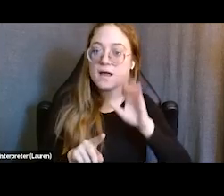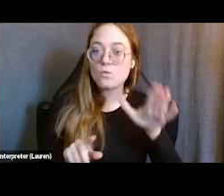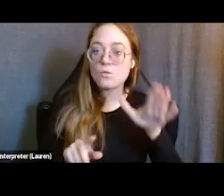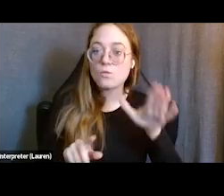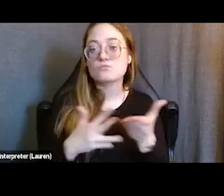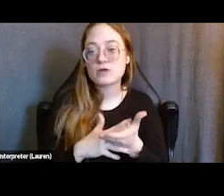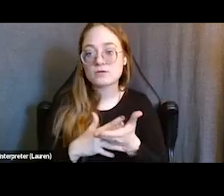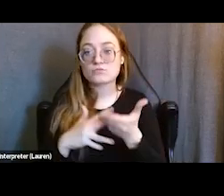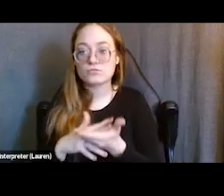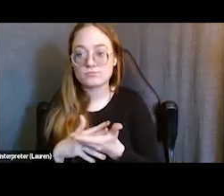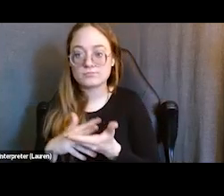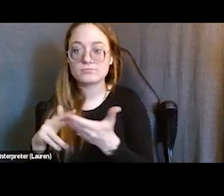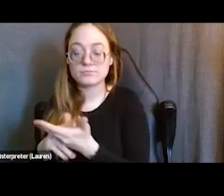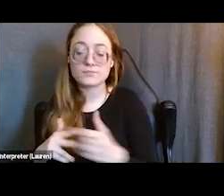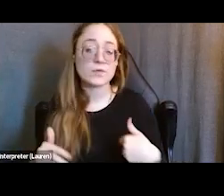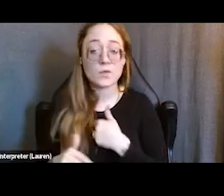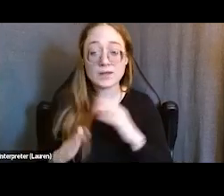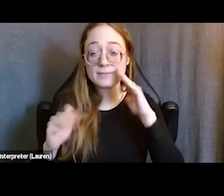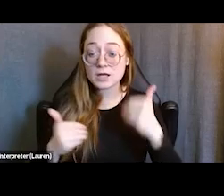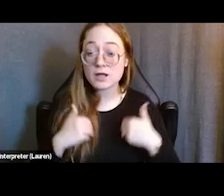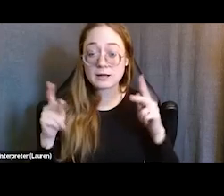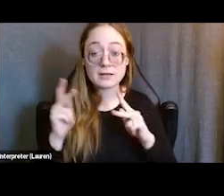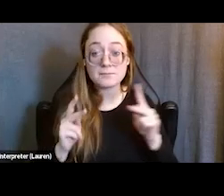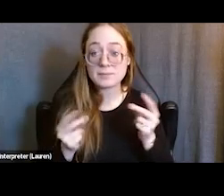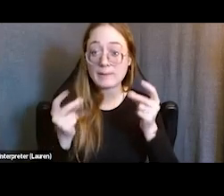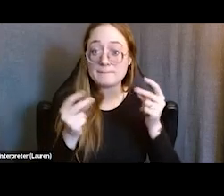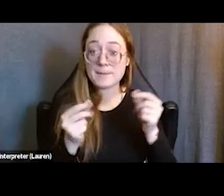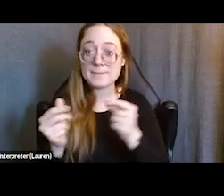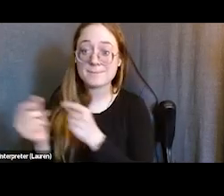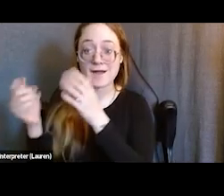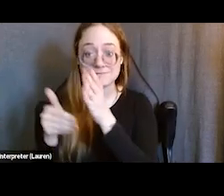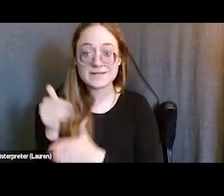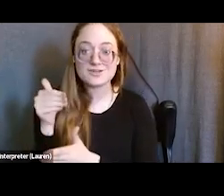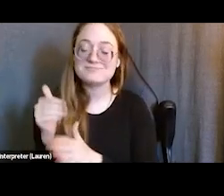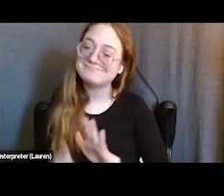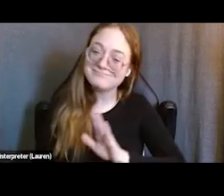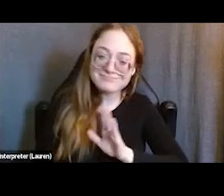don't move through this program model in a linear way, because of the challenges that may present themselves,